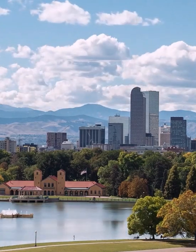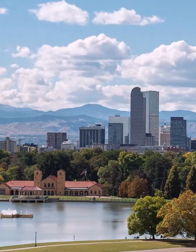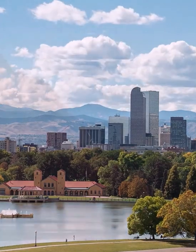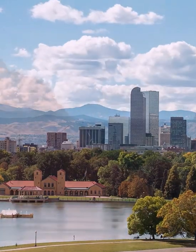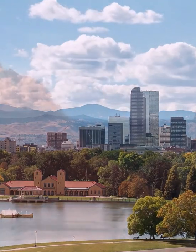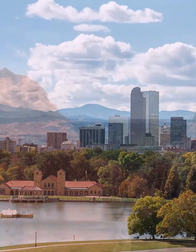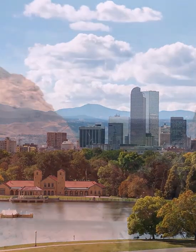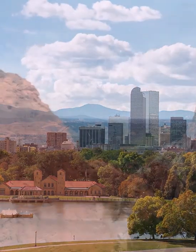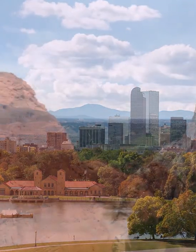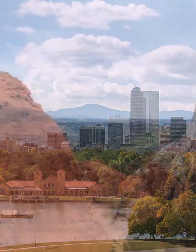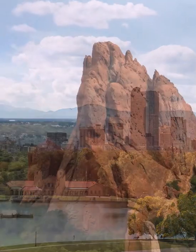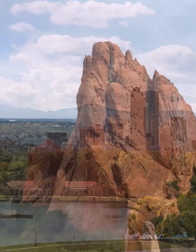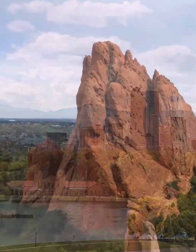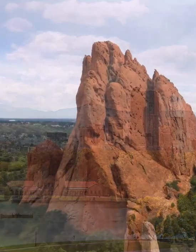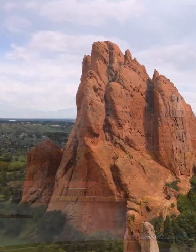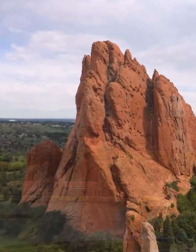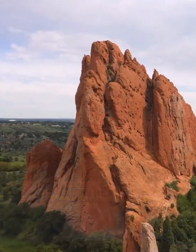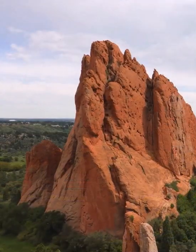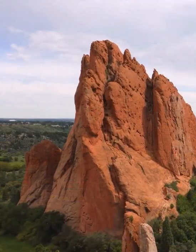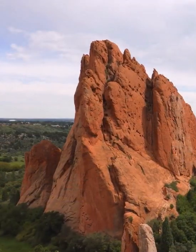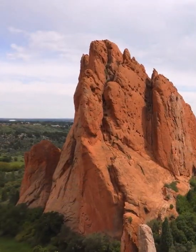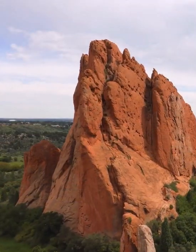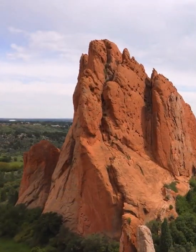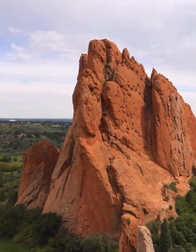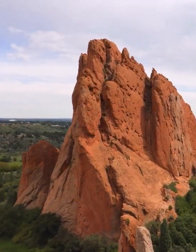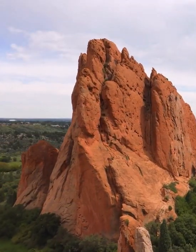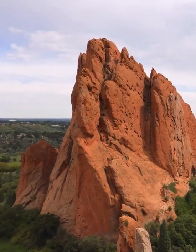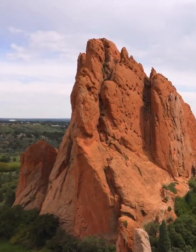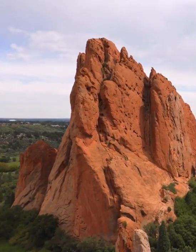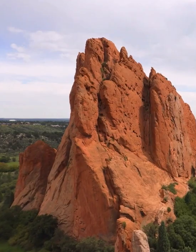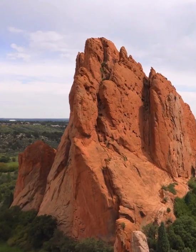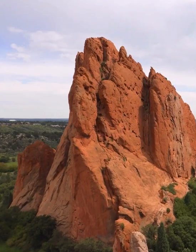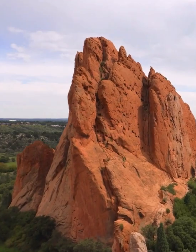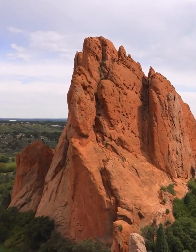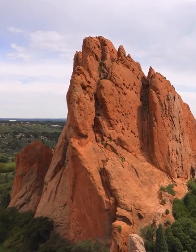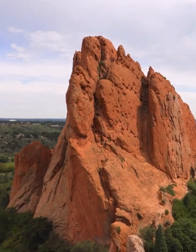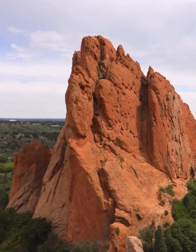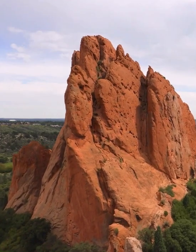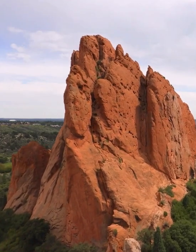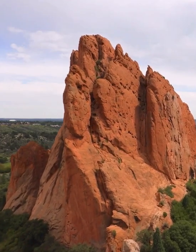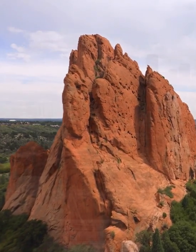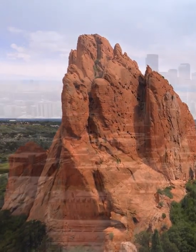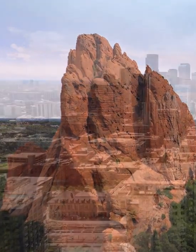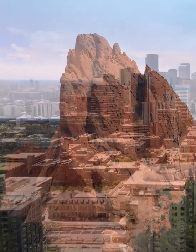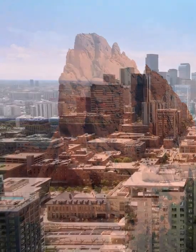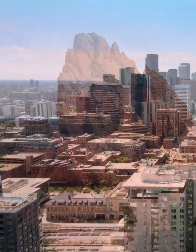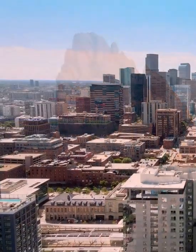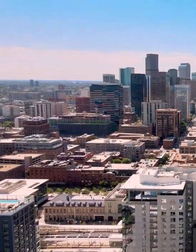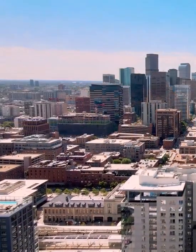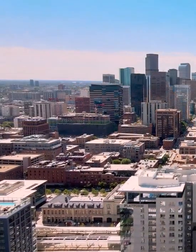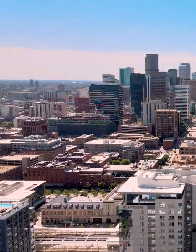As we celebrate the 33rd anniversary of the Americans with Disabilities Act and Colorado Across Disability Coalition.